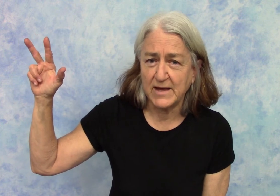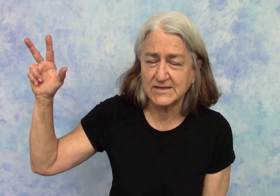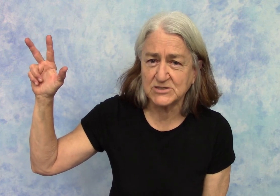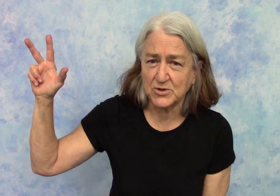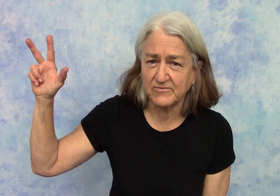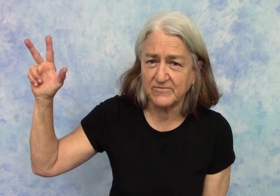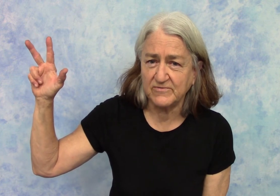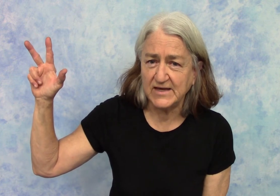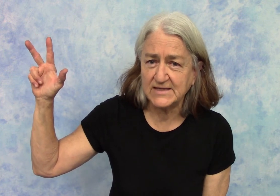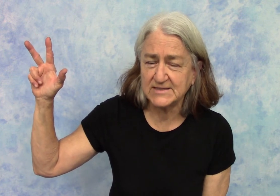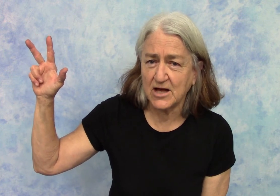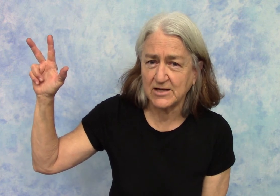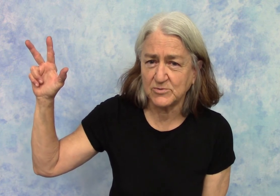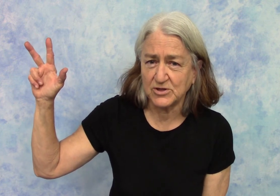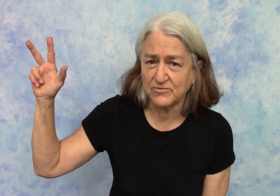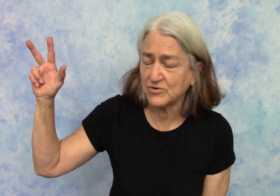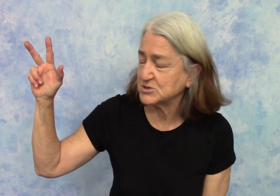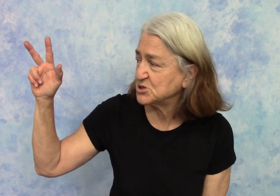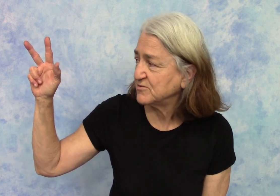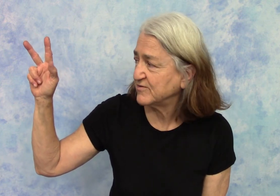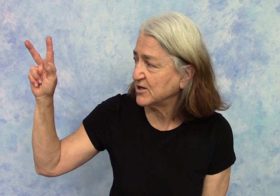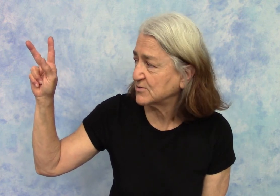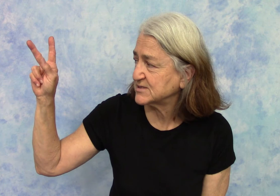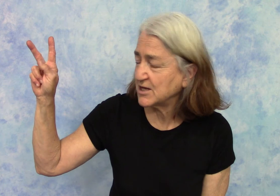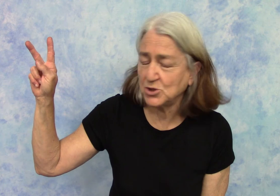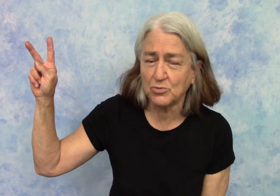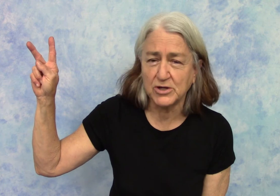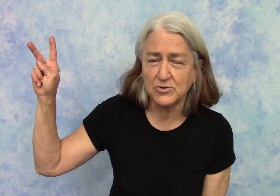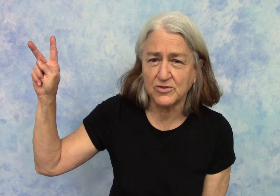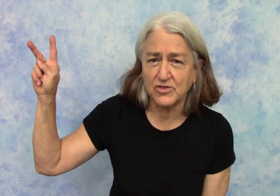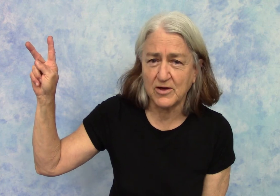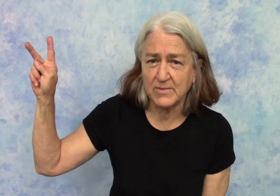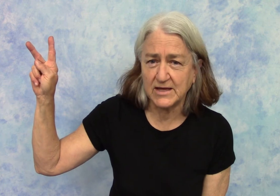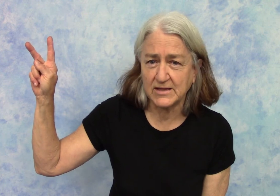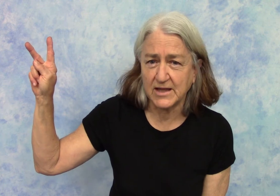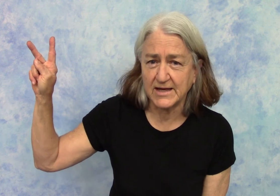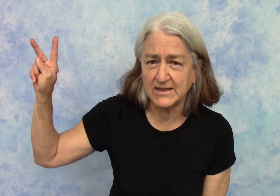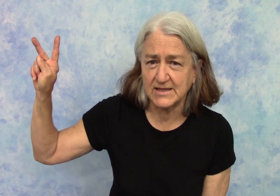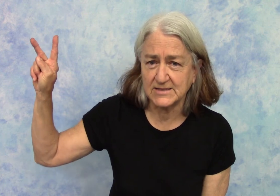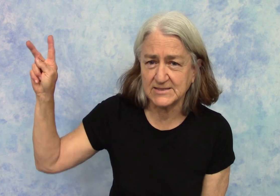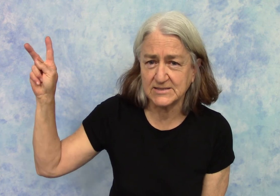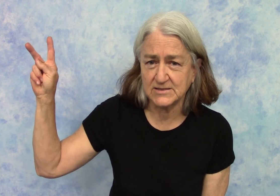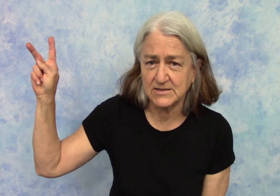You make sort of a "V" sign with your first two fingers and you bring your thumb in like this.